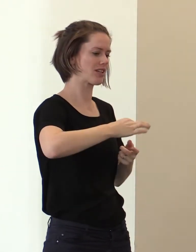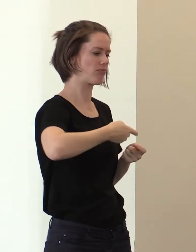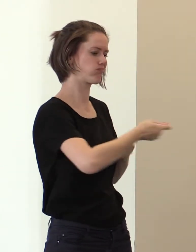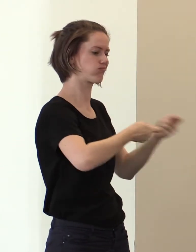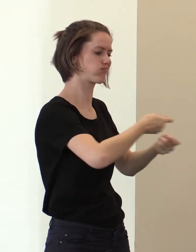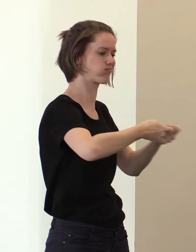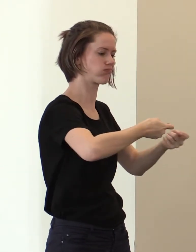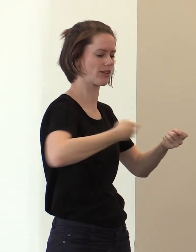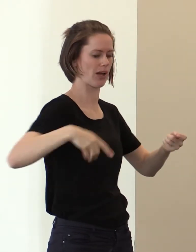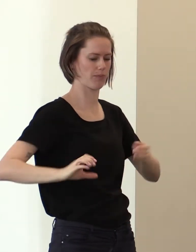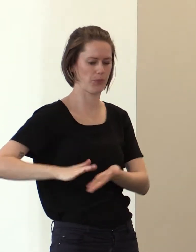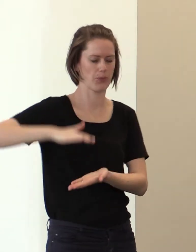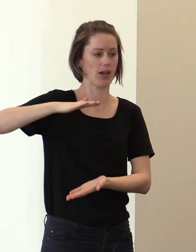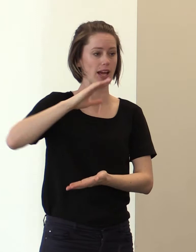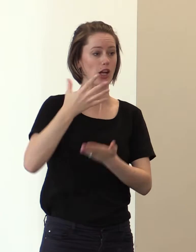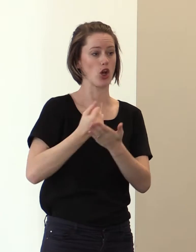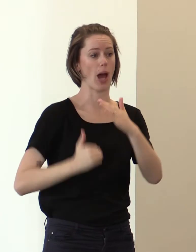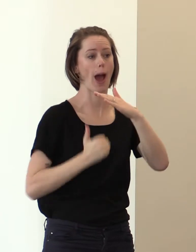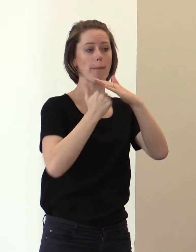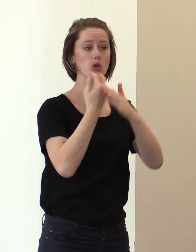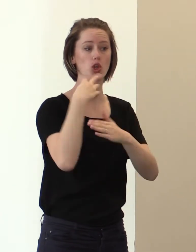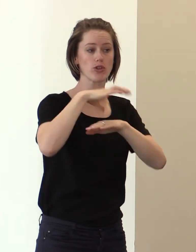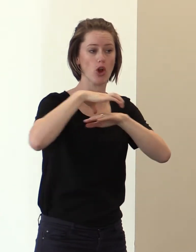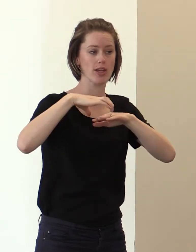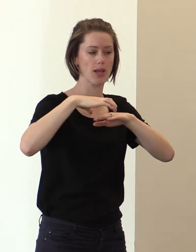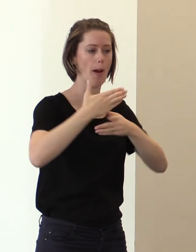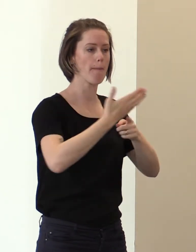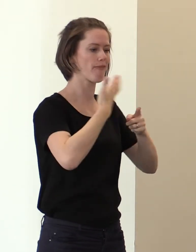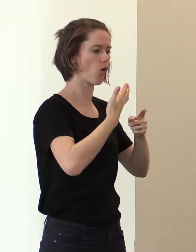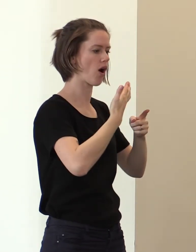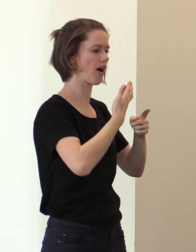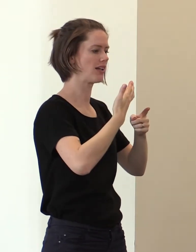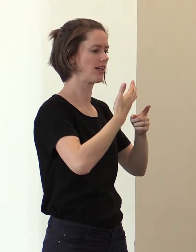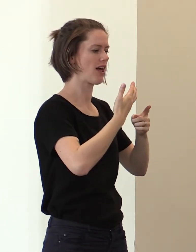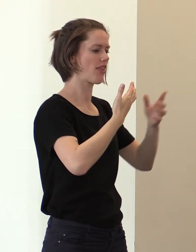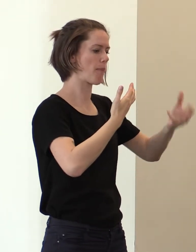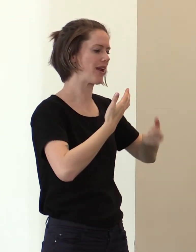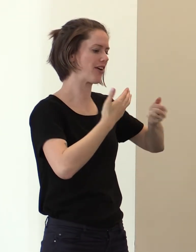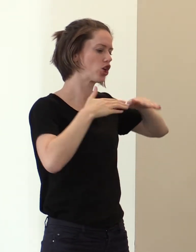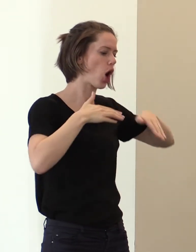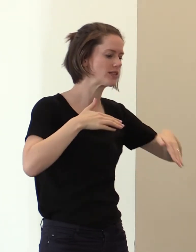so that you can earn up to $200 before the abatement kicks in and up to $400